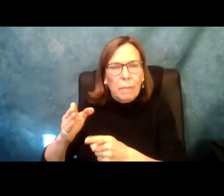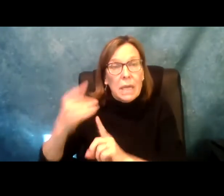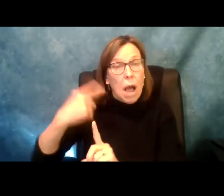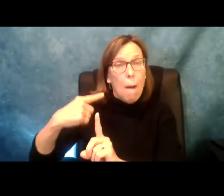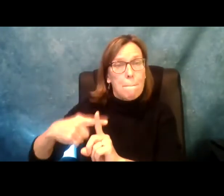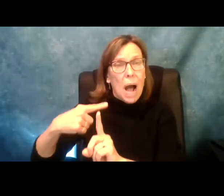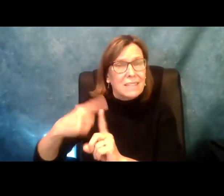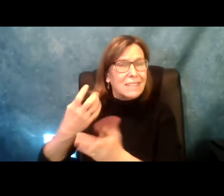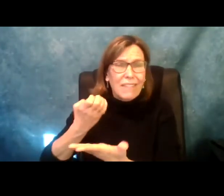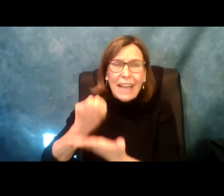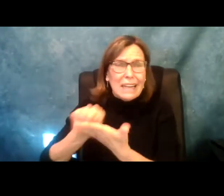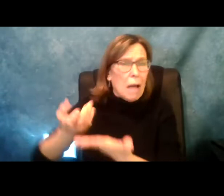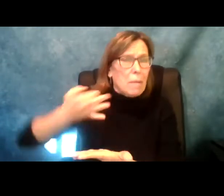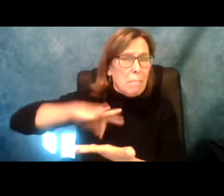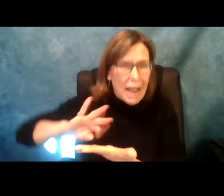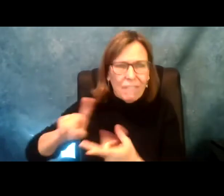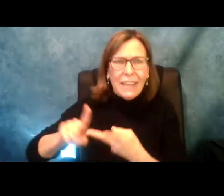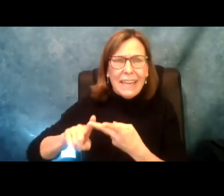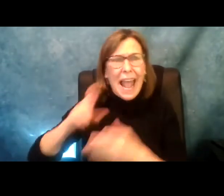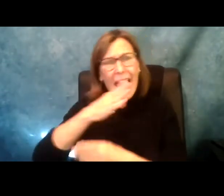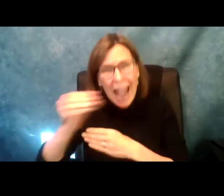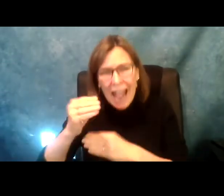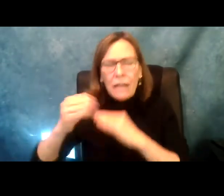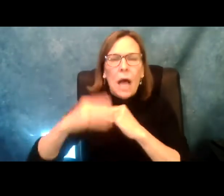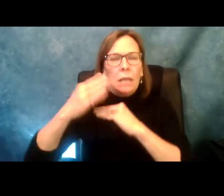take some of that money and invest in things which will